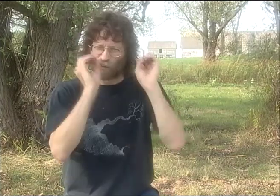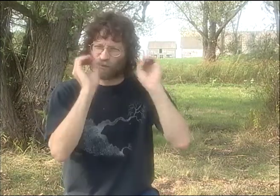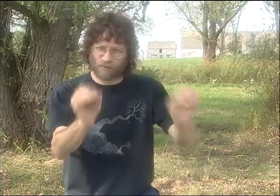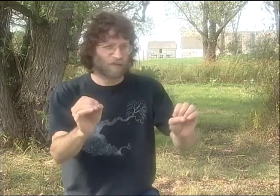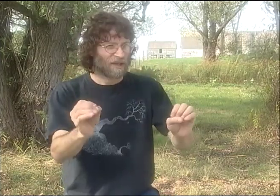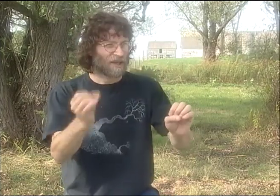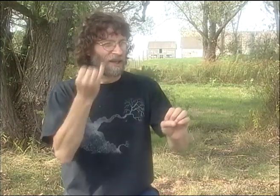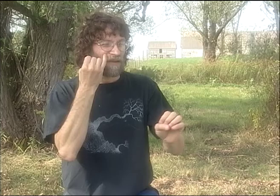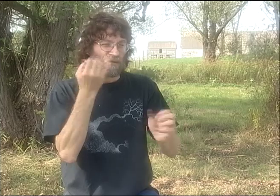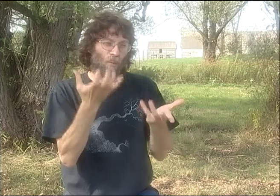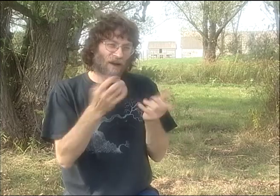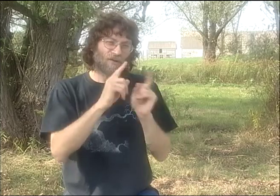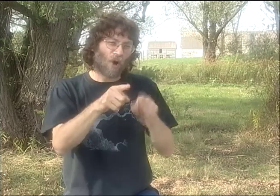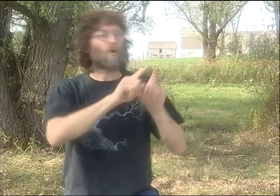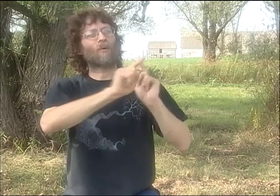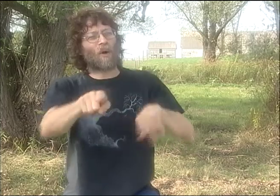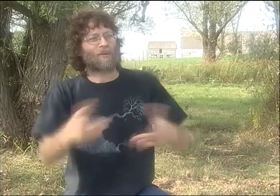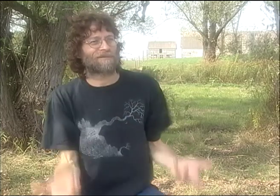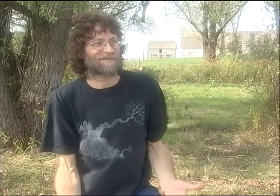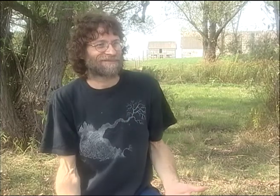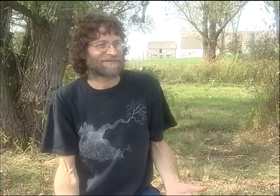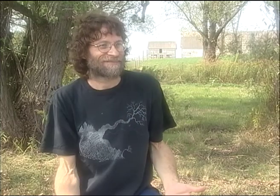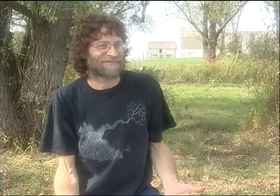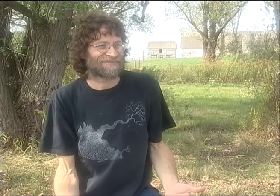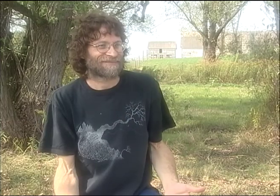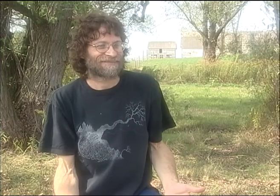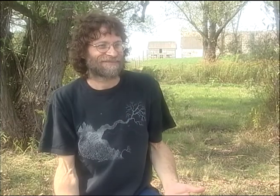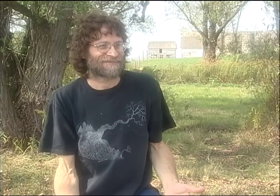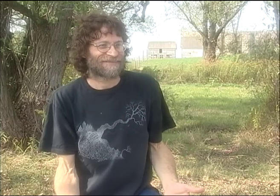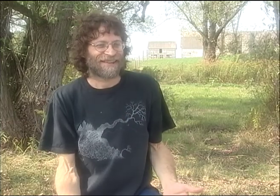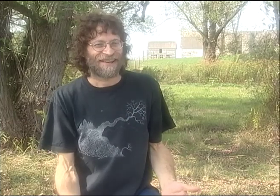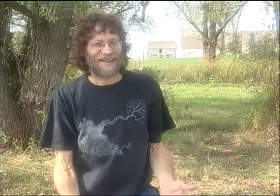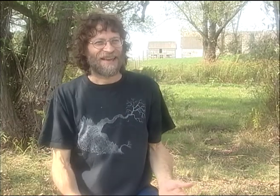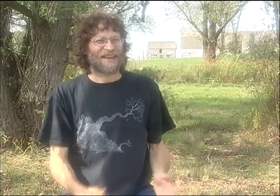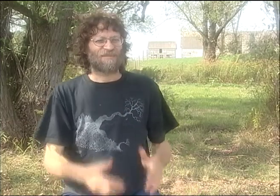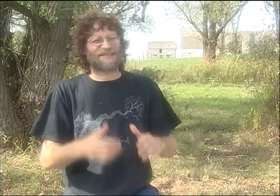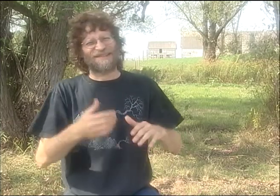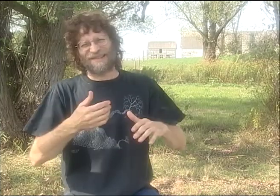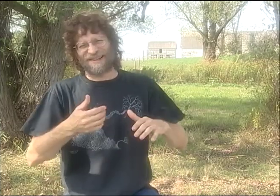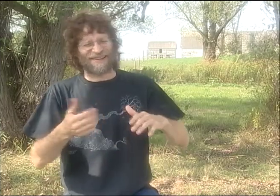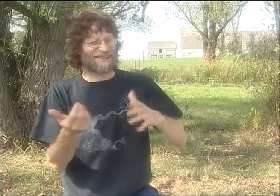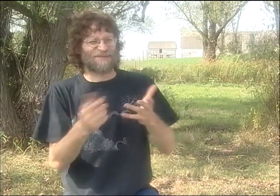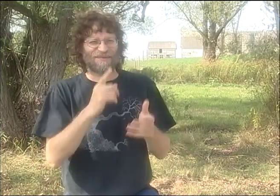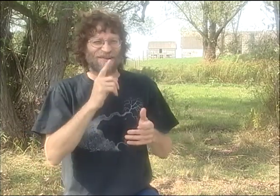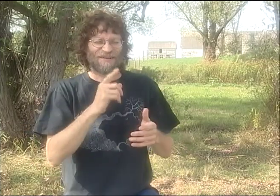AND THERE WAS NO VOICE, NO INTERPRETER, NOTHING LIKE THAT. IF YOU WANTED TO GO, YOU JUST WENT.